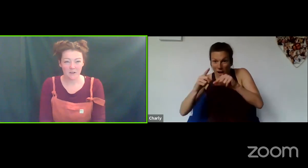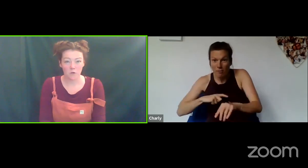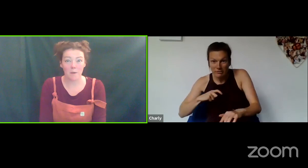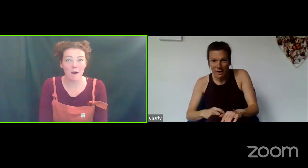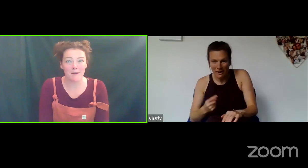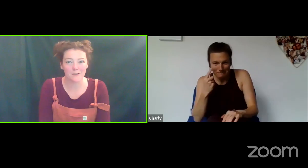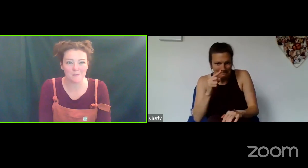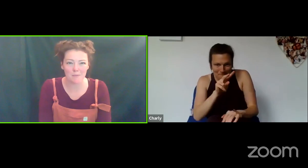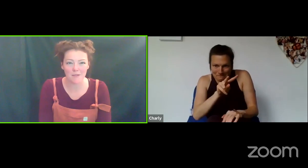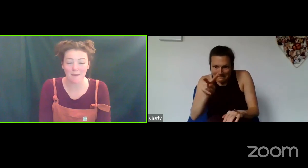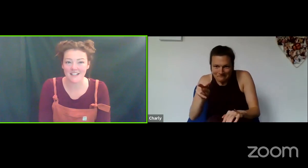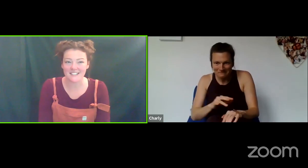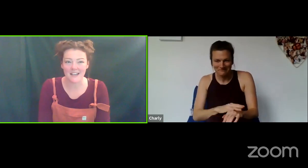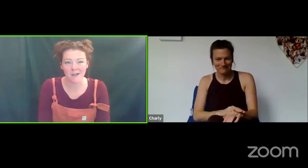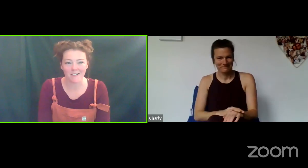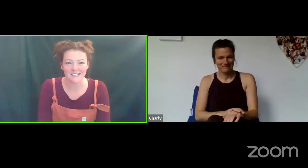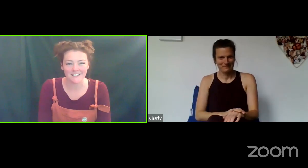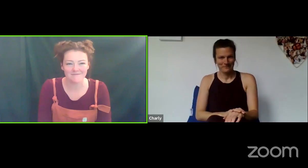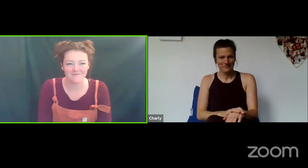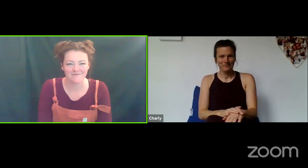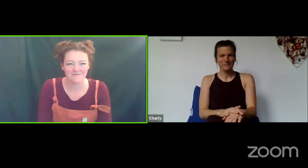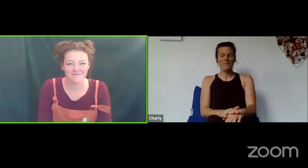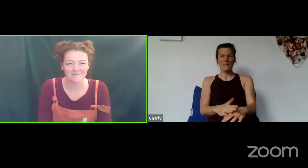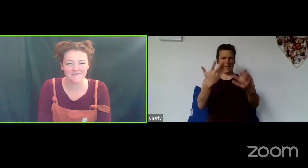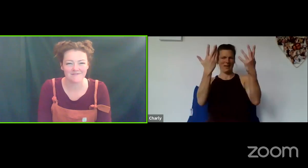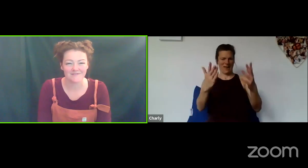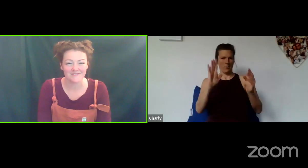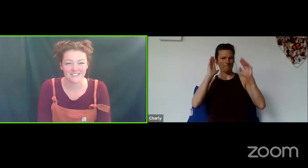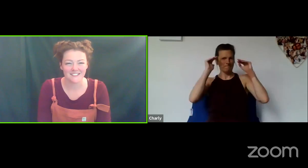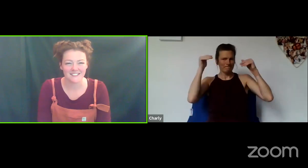There might be lots of people that pick the same character.